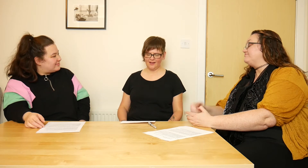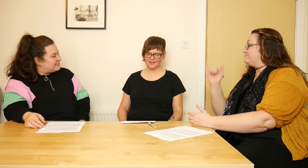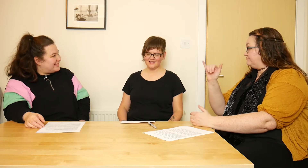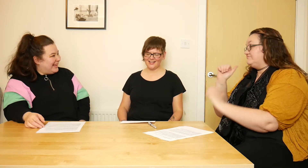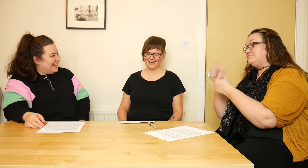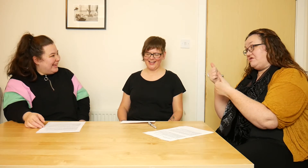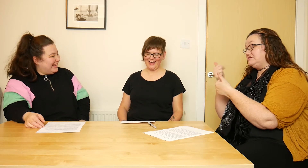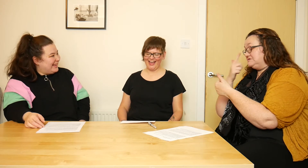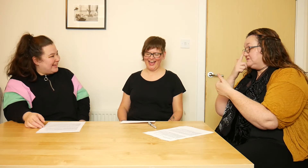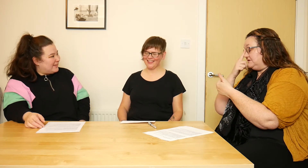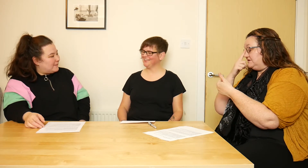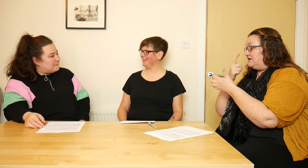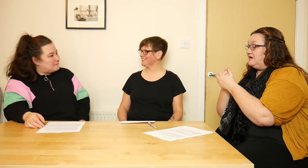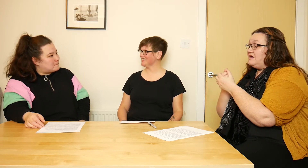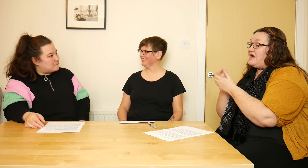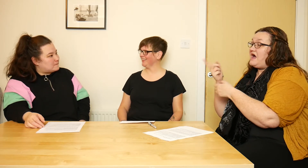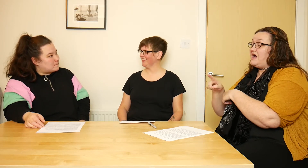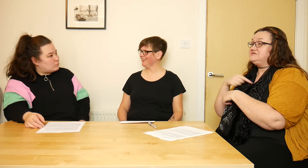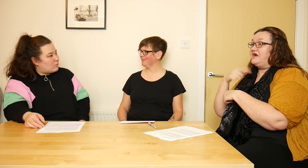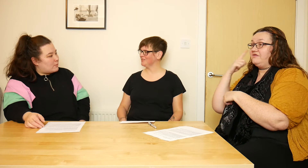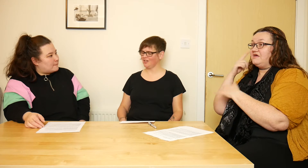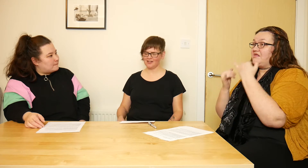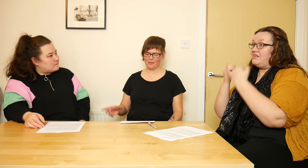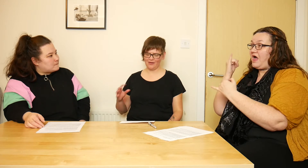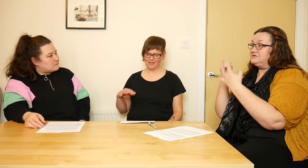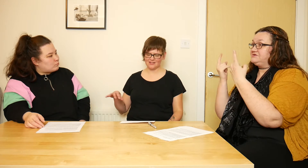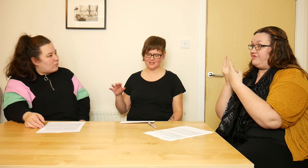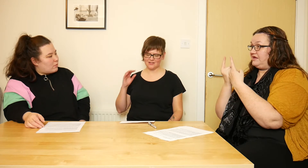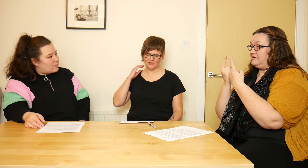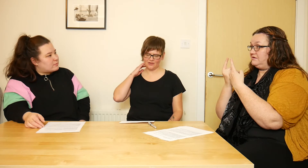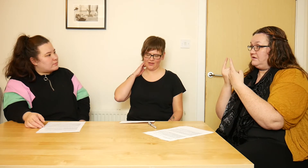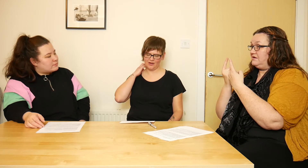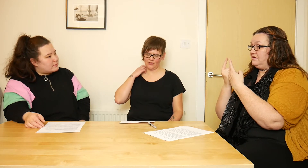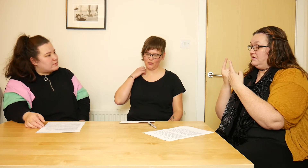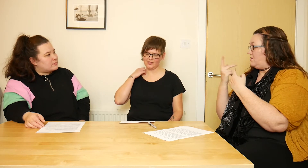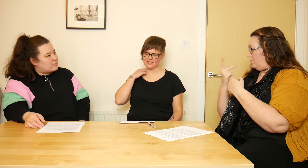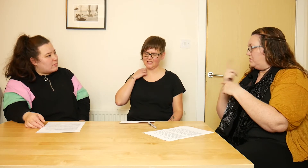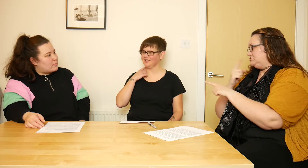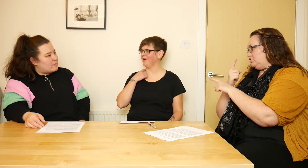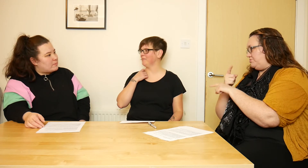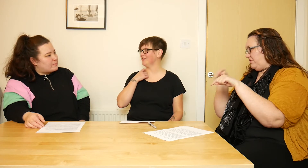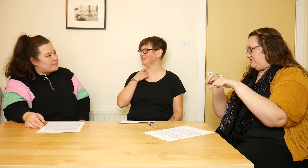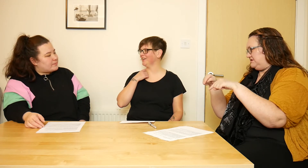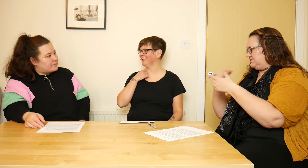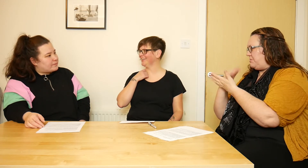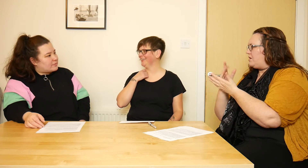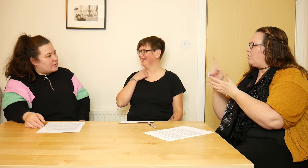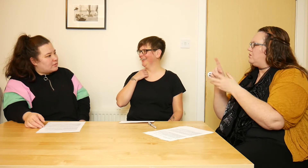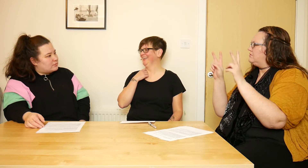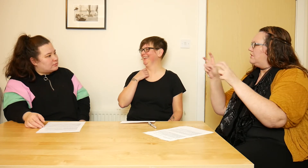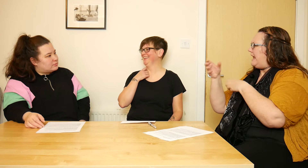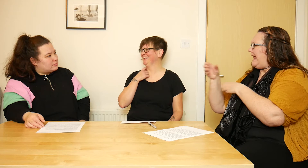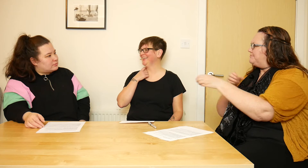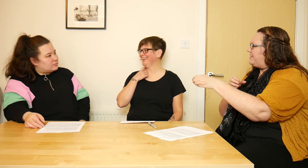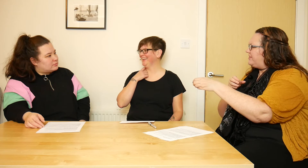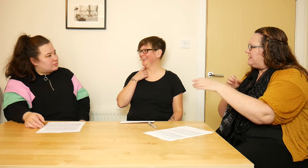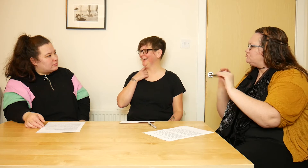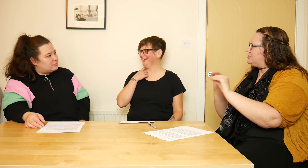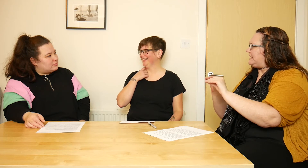I think the last thing that we've talked about in this category was the idea of empathy training.